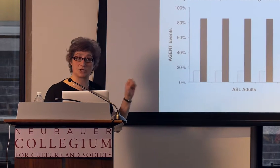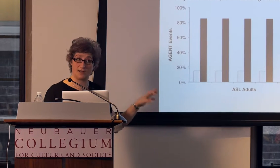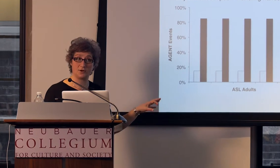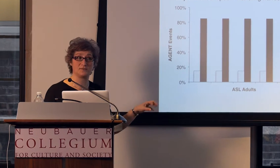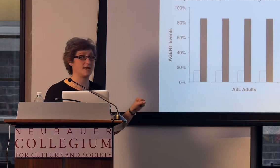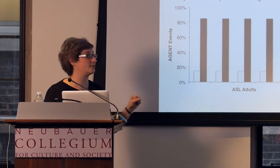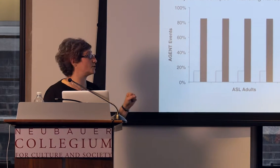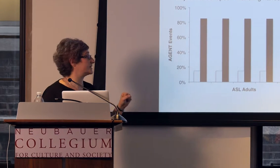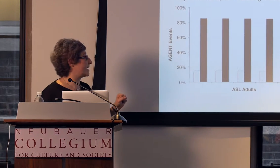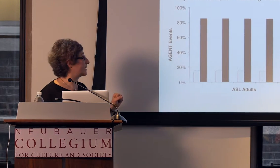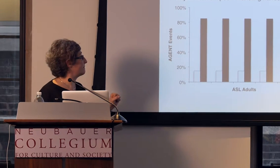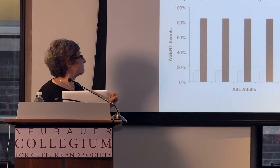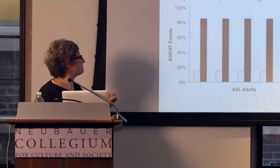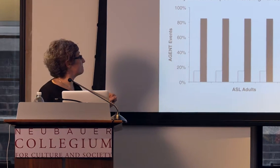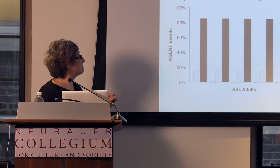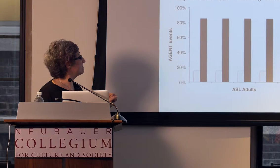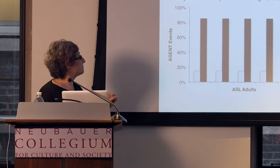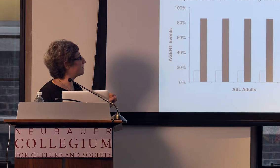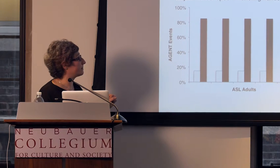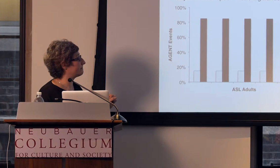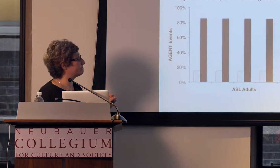the child homesigner looked like.